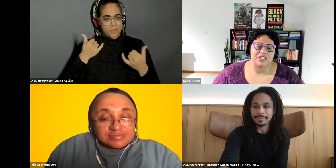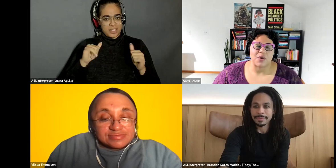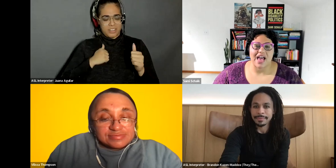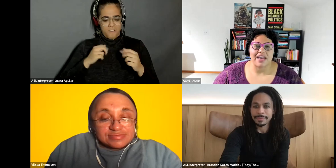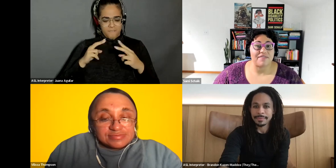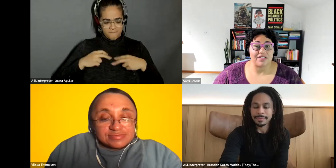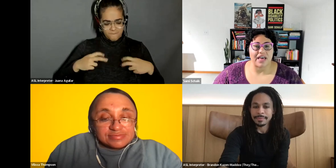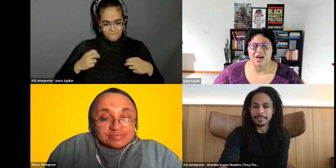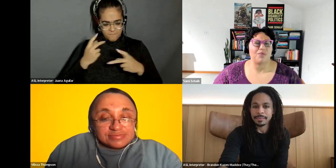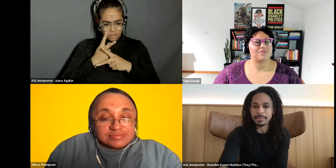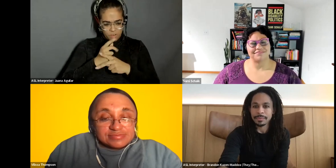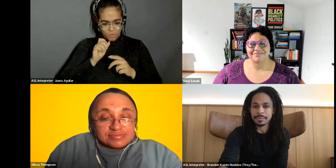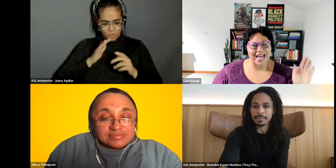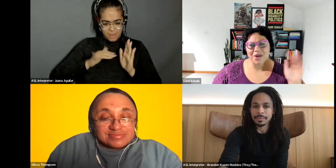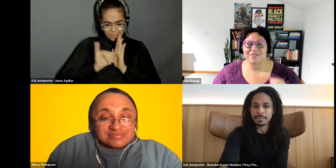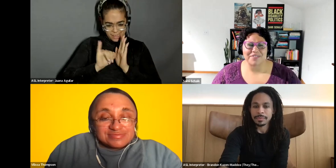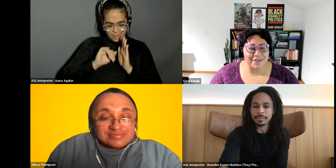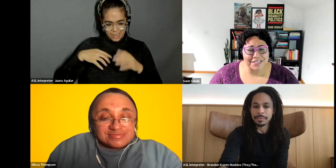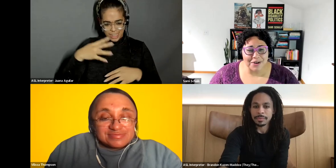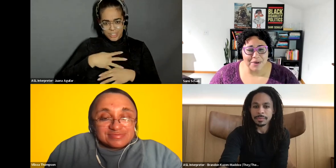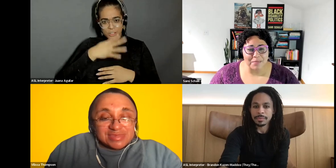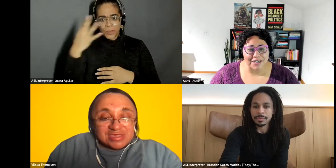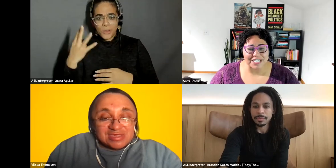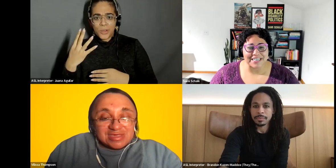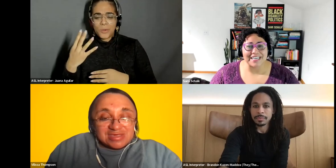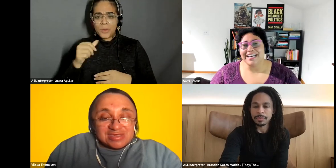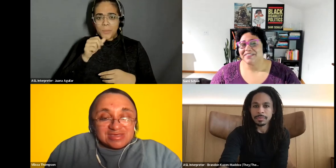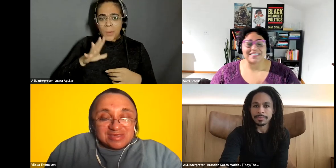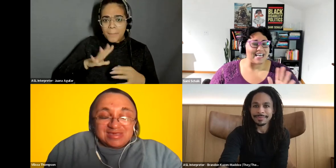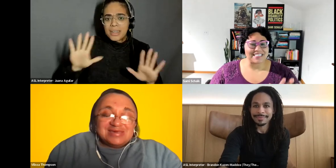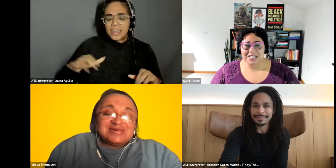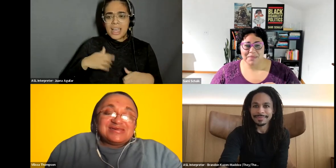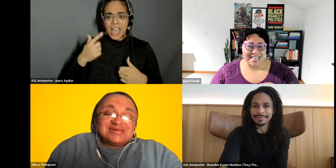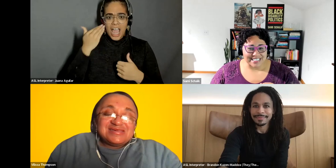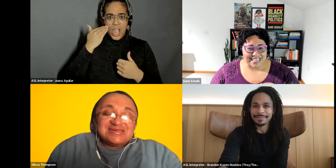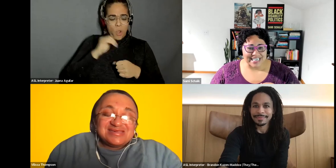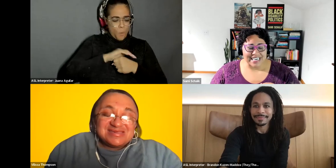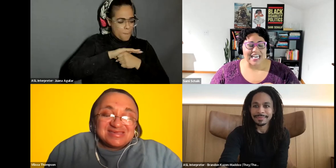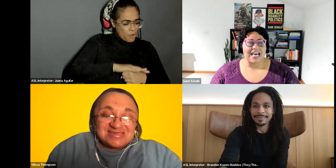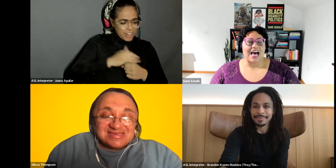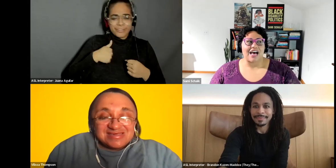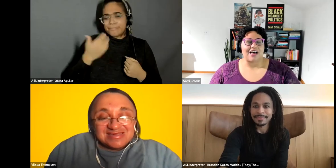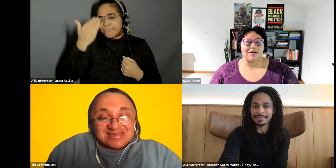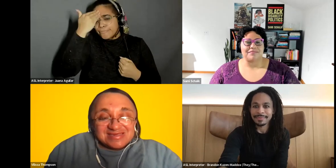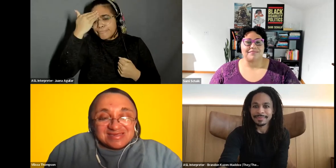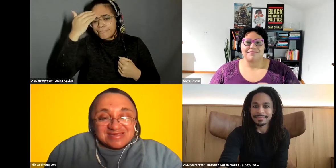Sami Schalk: so I kind of felt like oh, I know everything there is to know about oppression. This class is going to be easy.